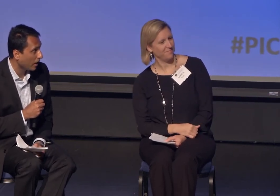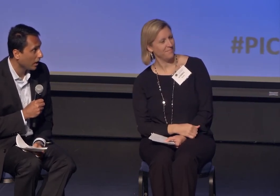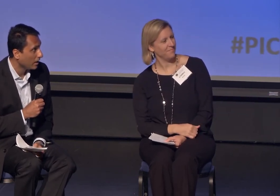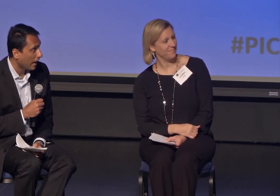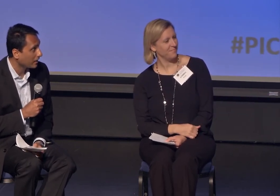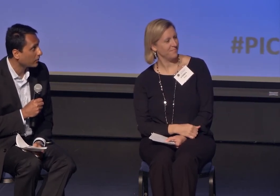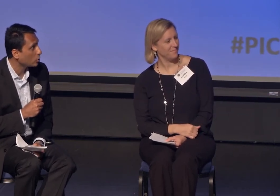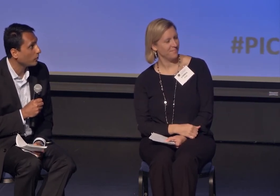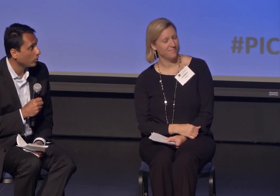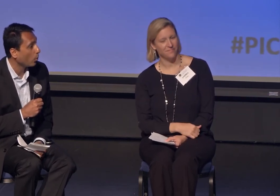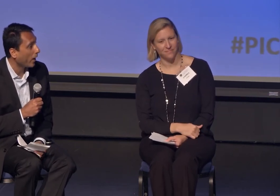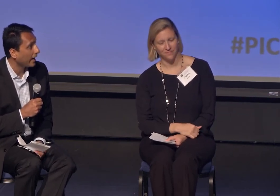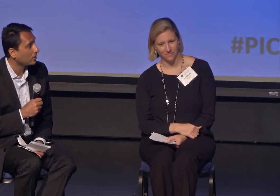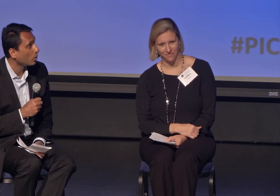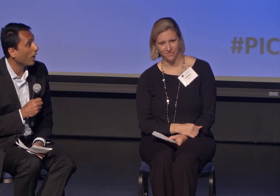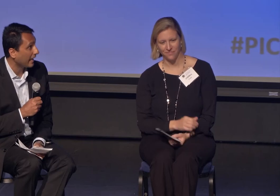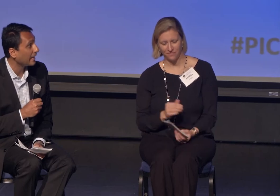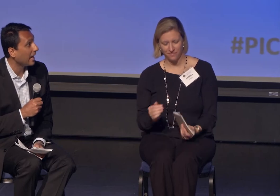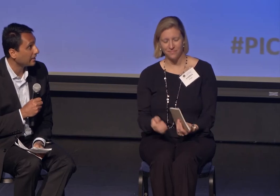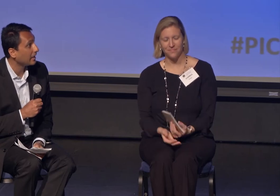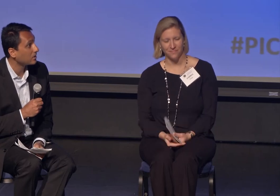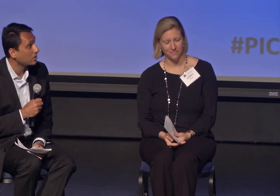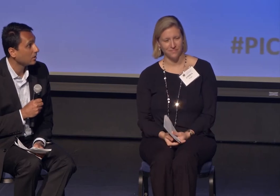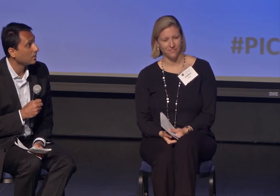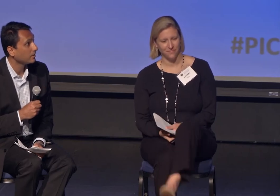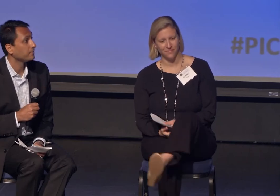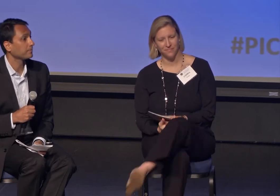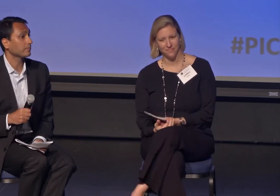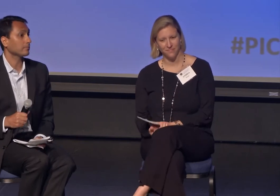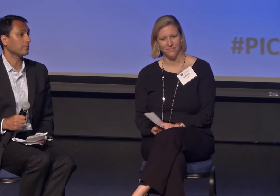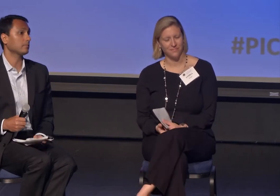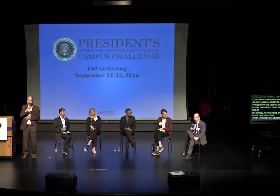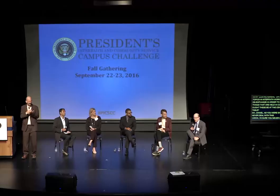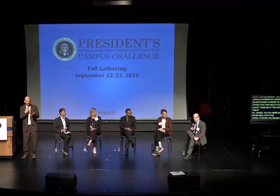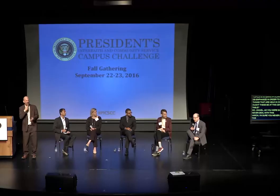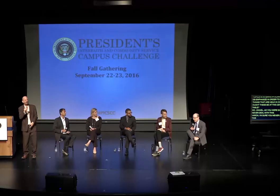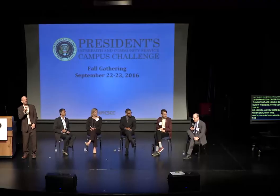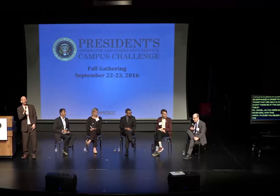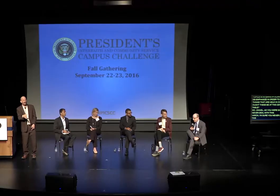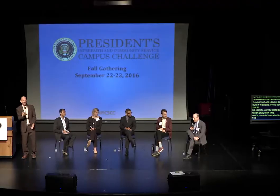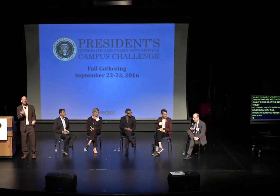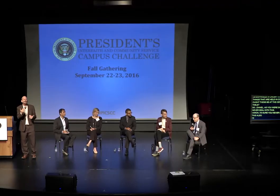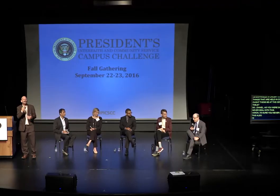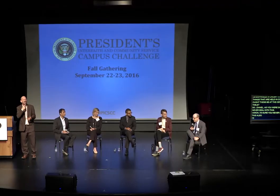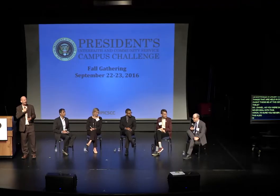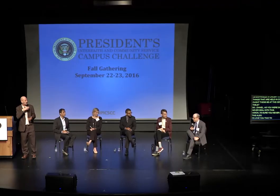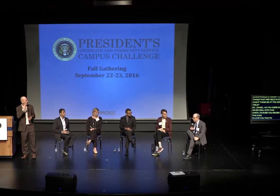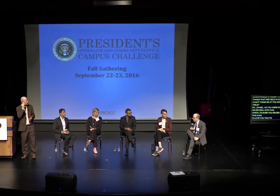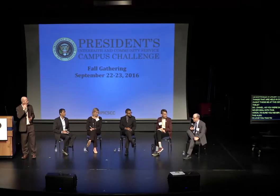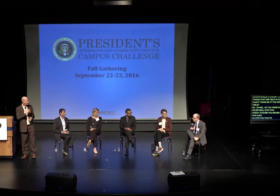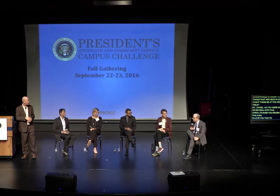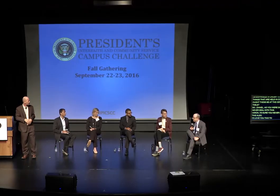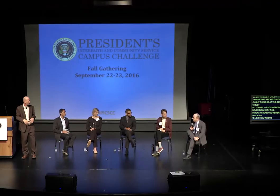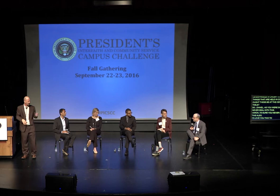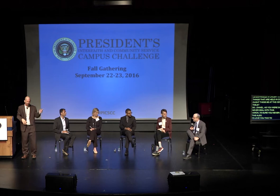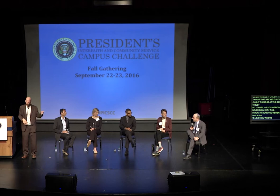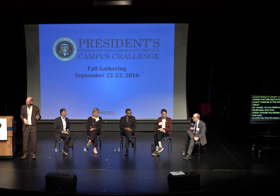I'd love you two to weigh in on this. I think it's like any type of process of building relationships.